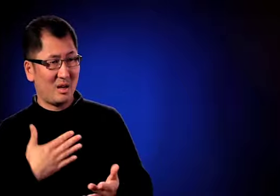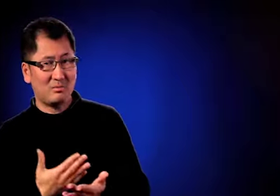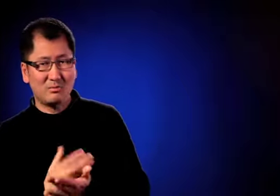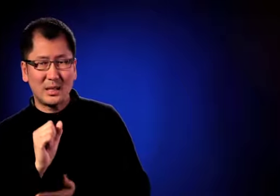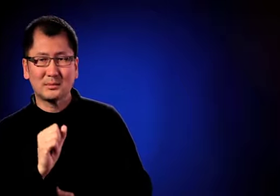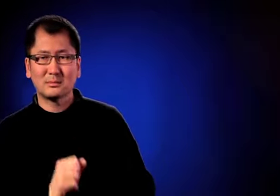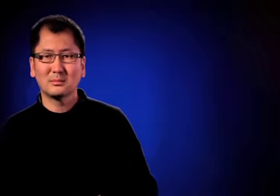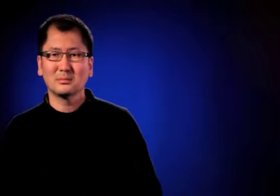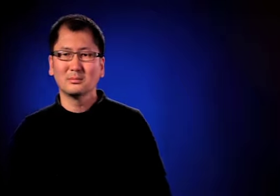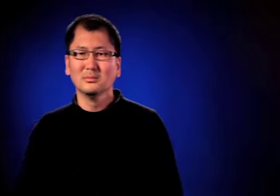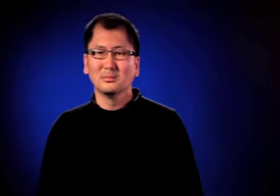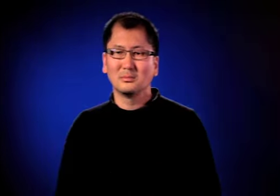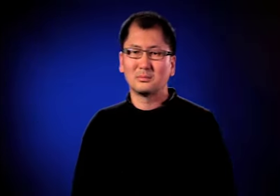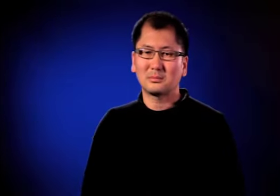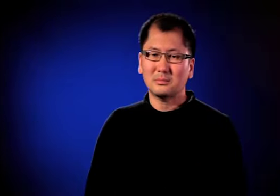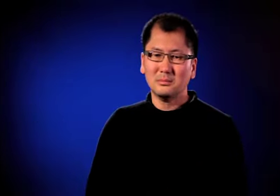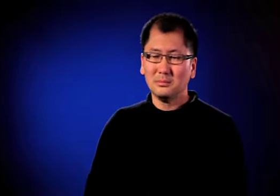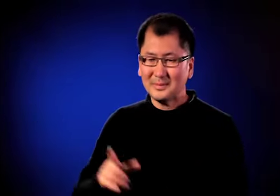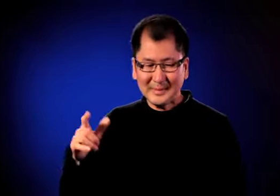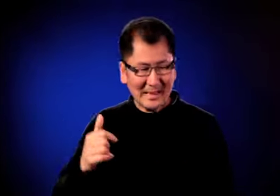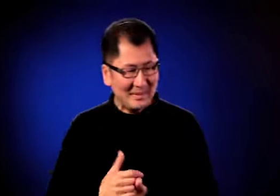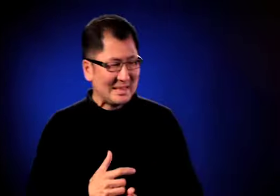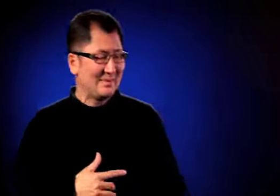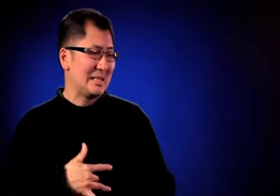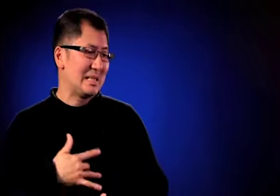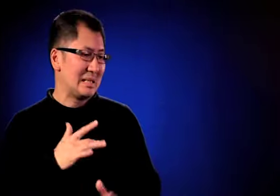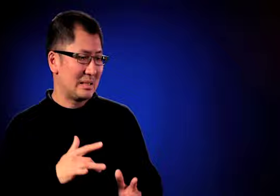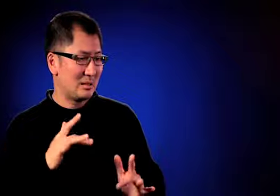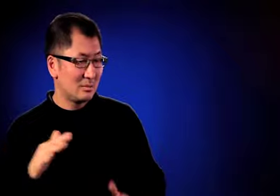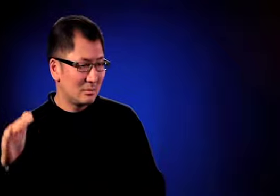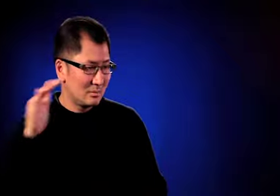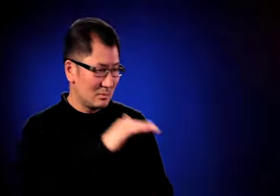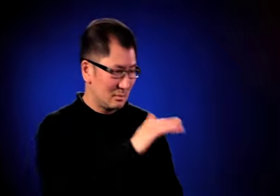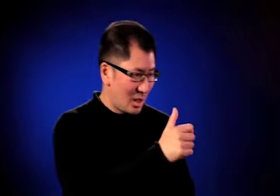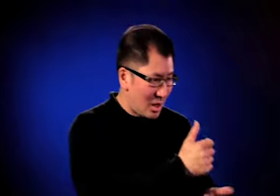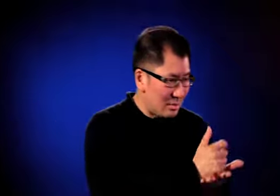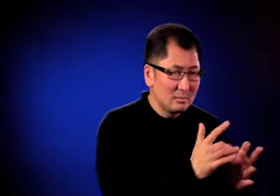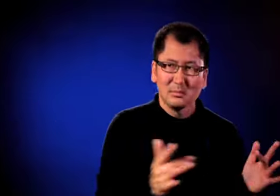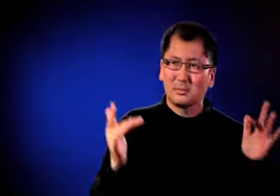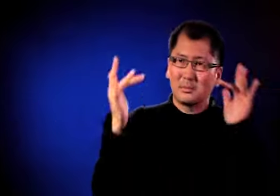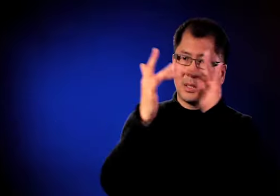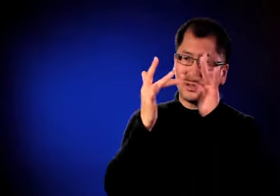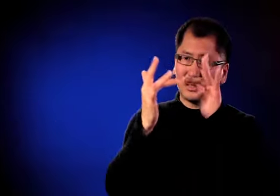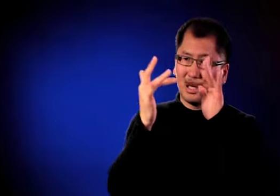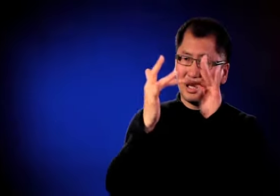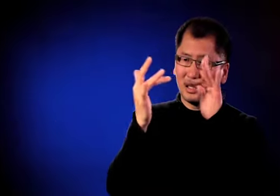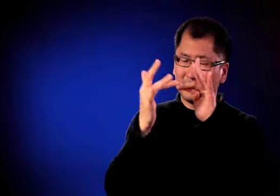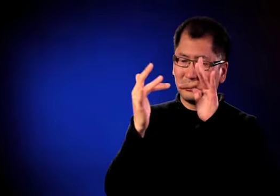By ignoring my repeated pleas for interpreting services, they were violating my rights.